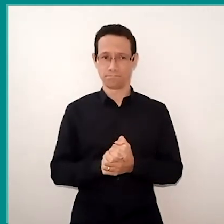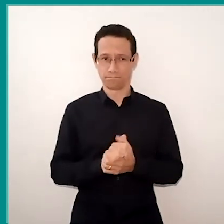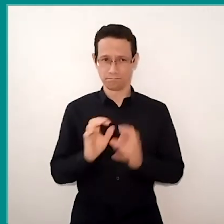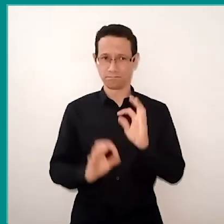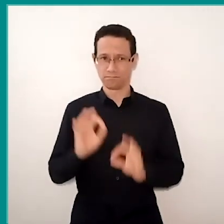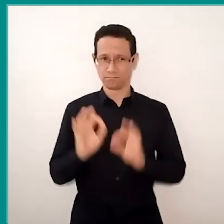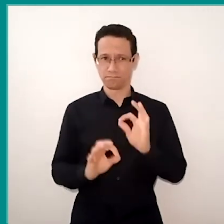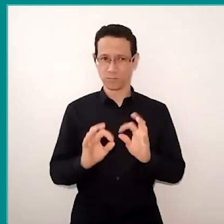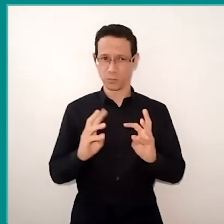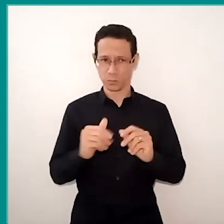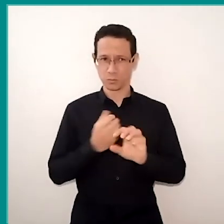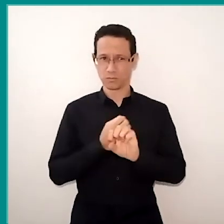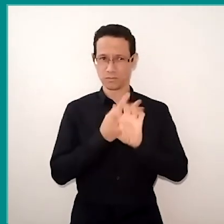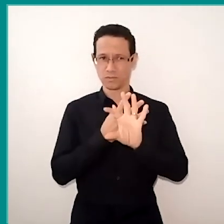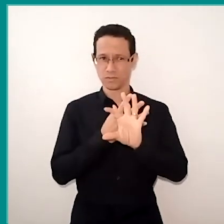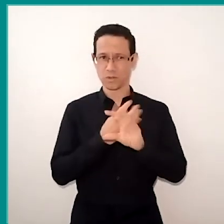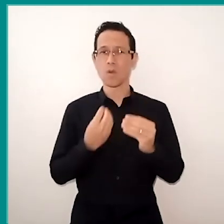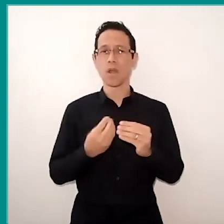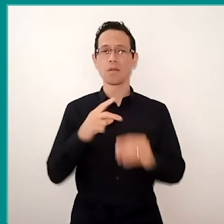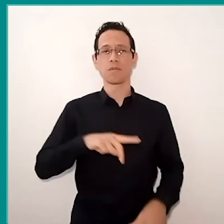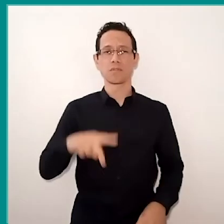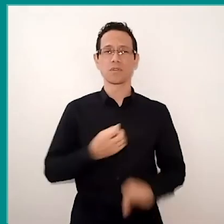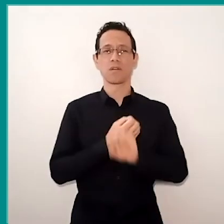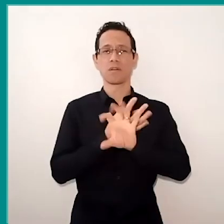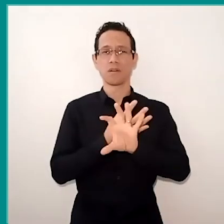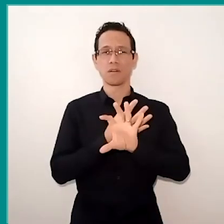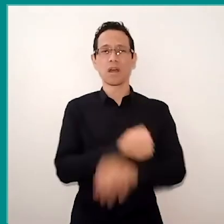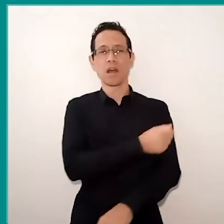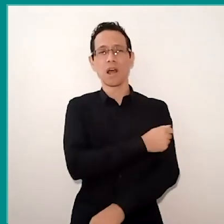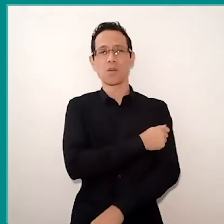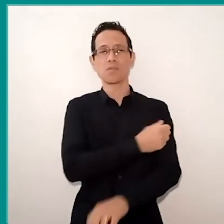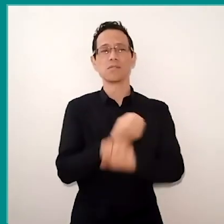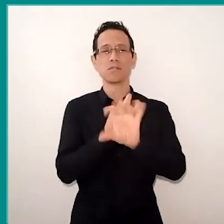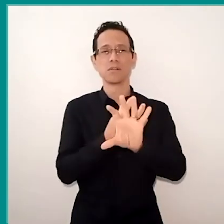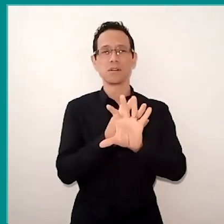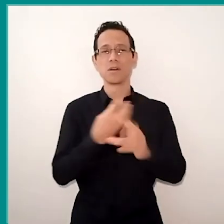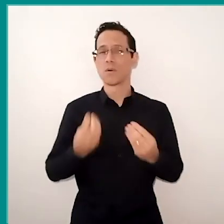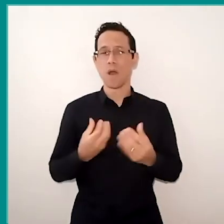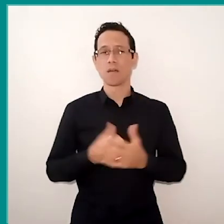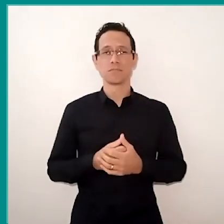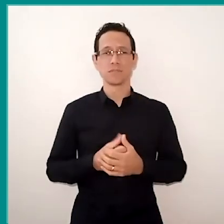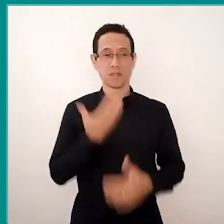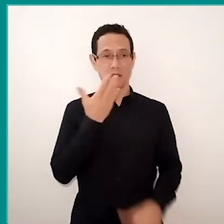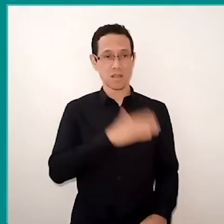What is it like to be a distance teacher? What is it like to be a distance student? The number of children, young people, and families and teachers